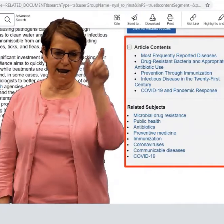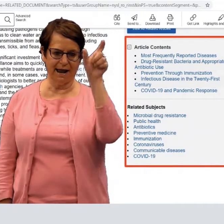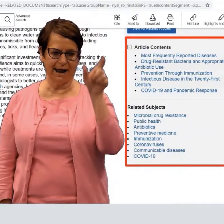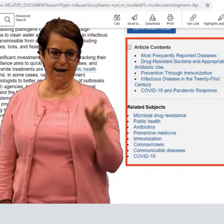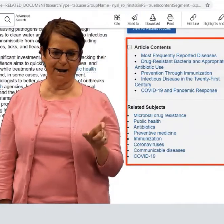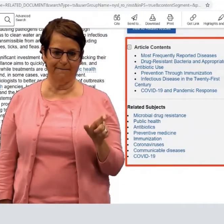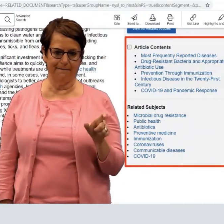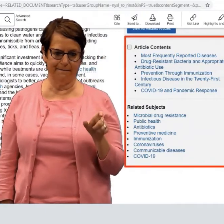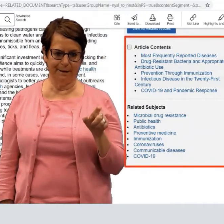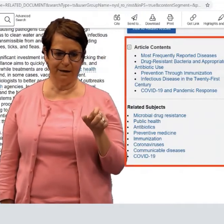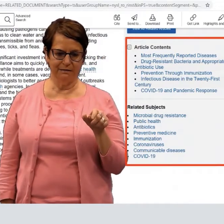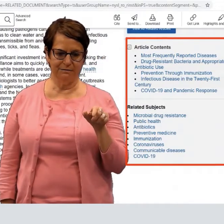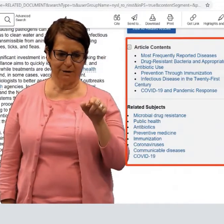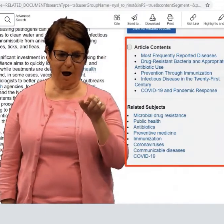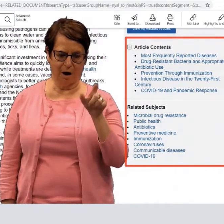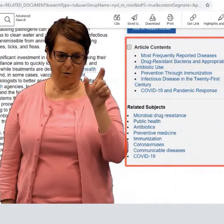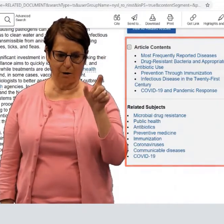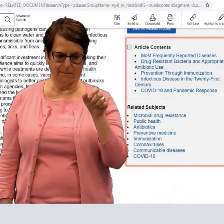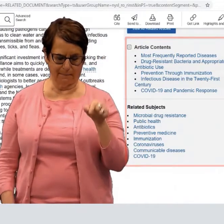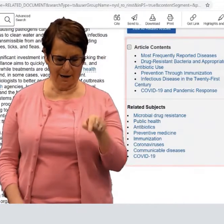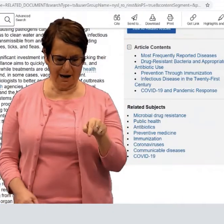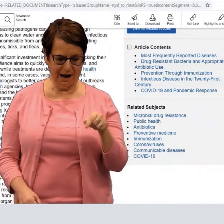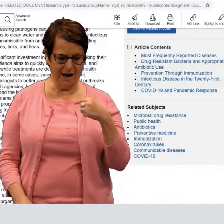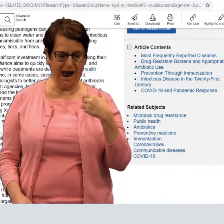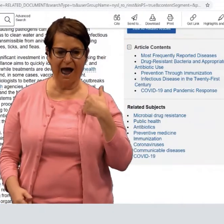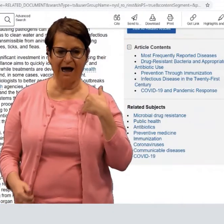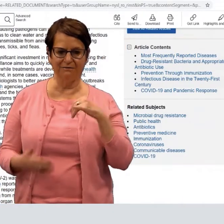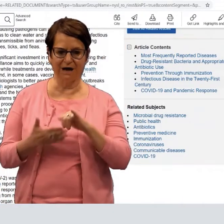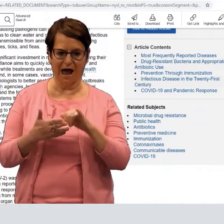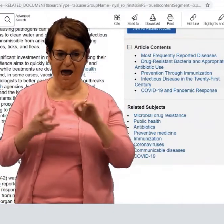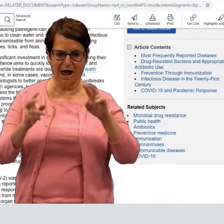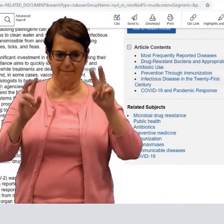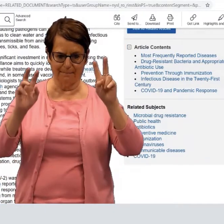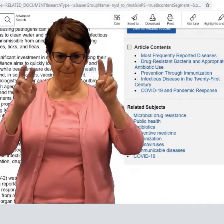I can click on the right-hand column. It has that topic.